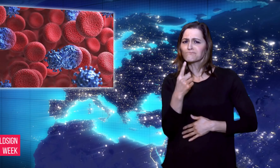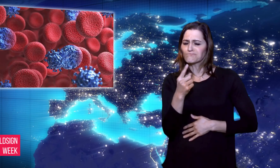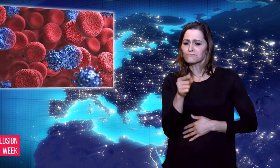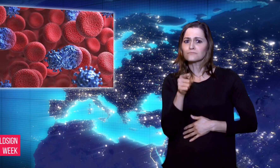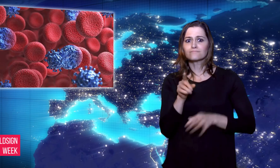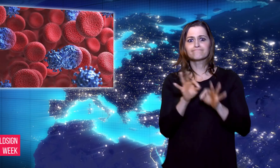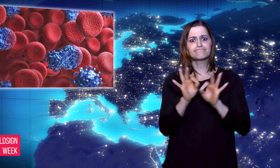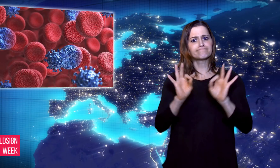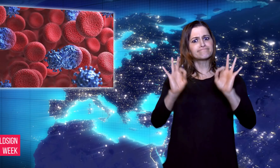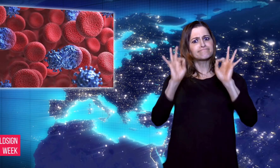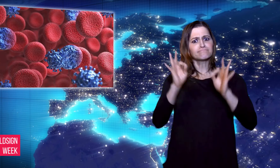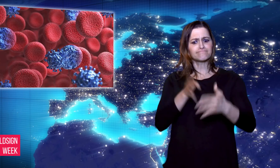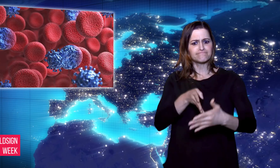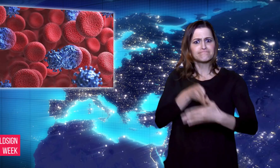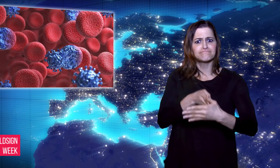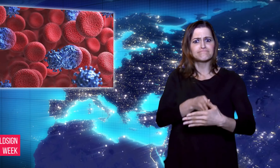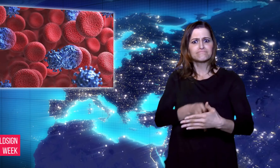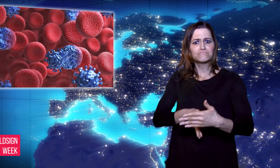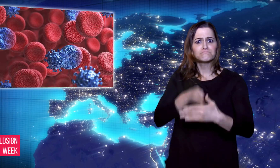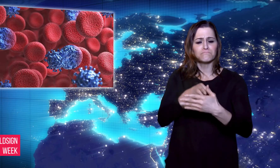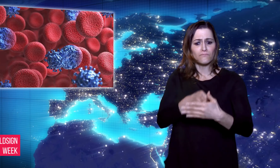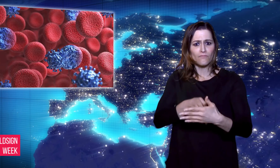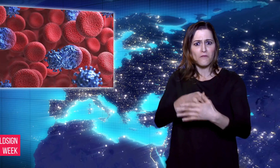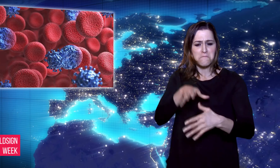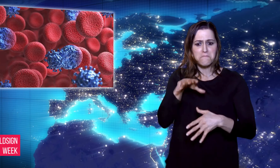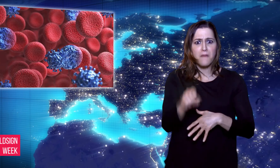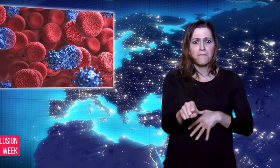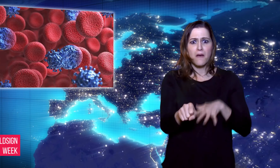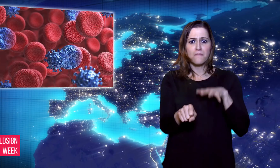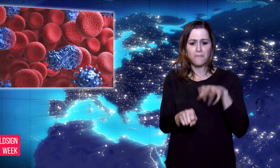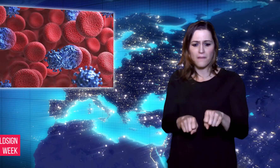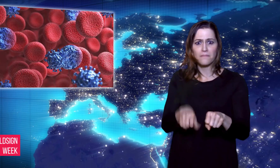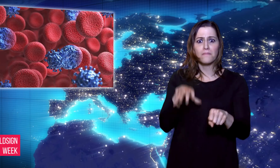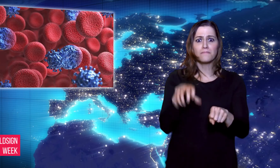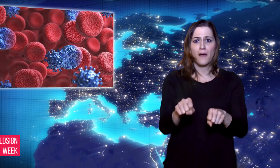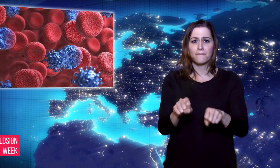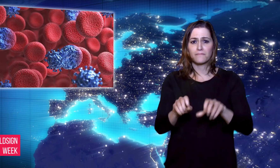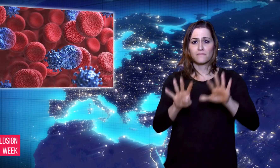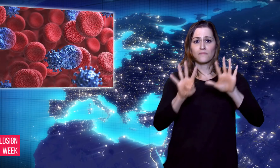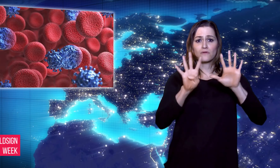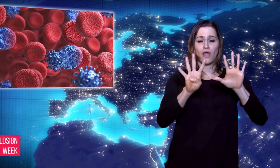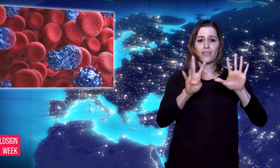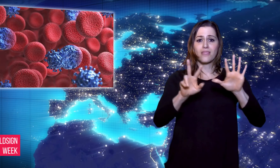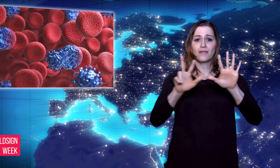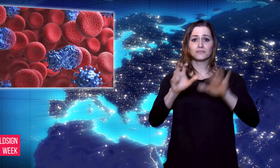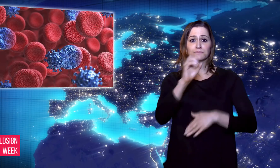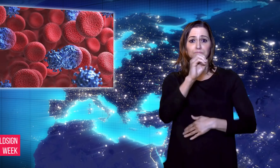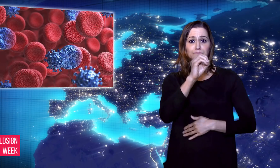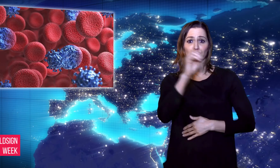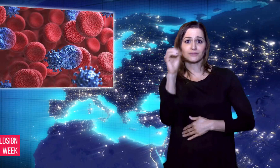stage. It is not on the market yet as